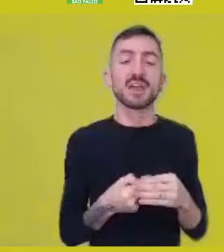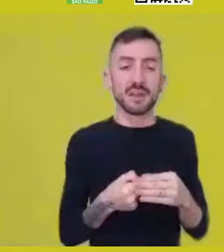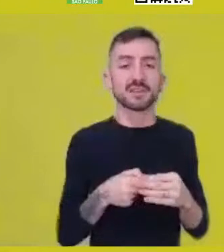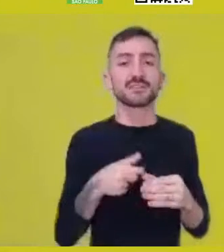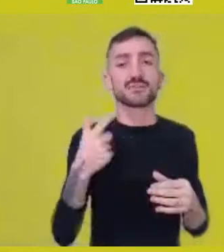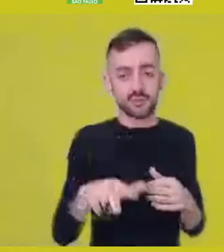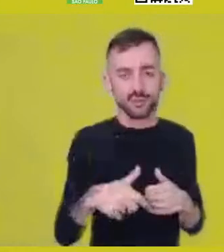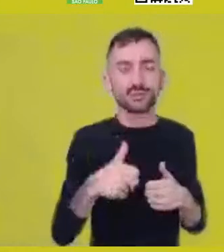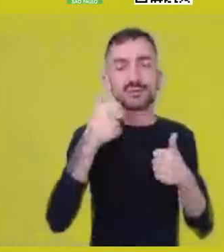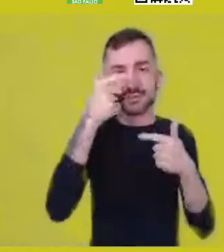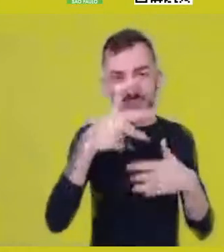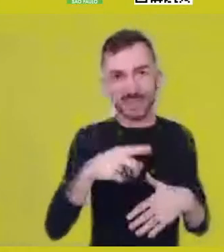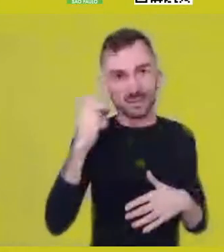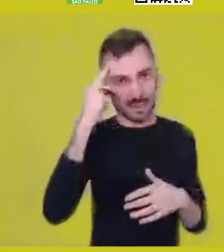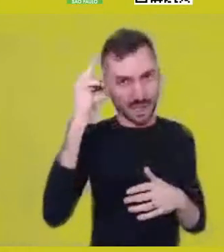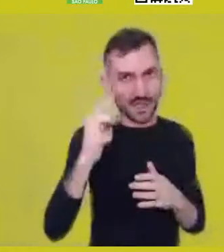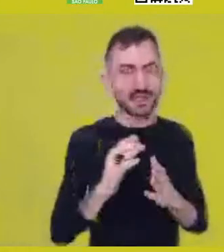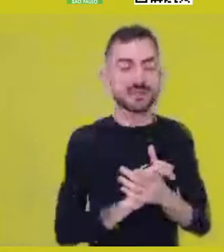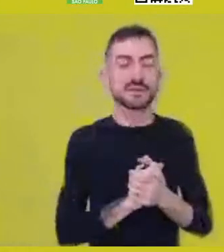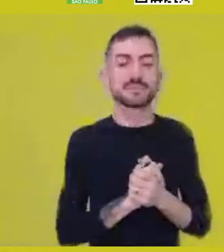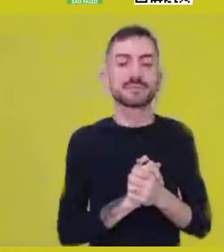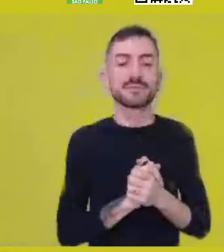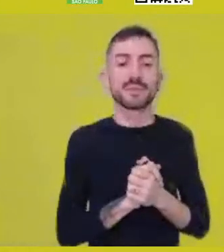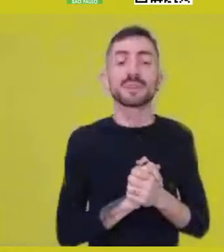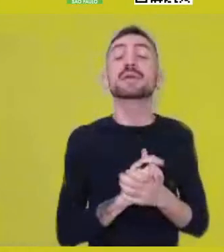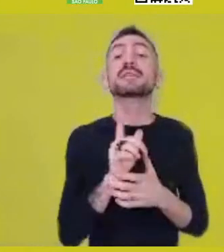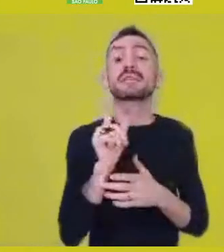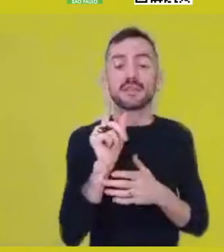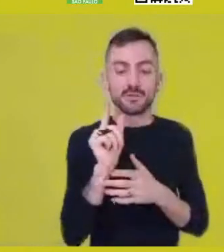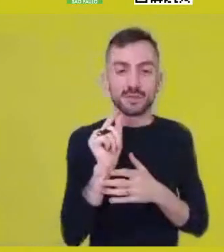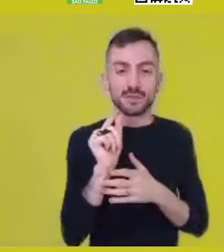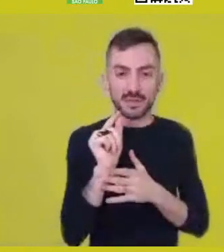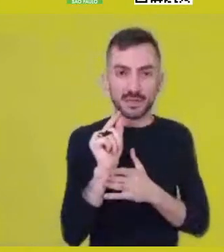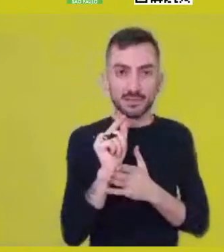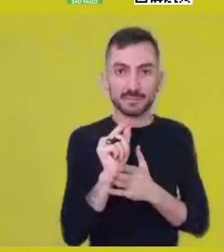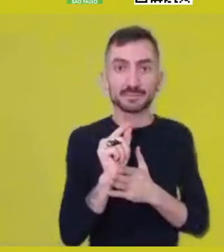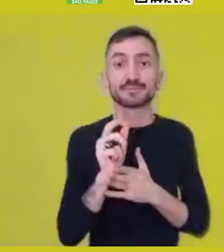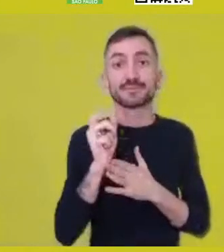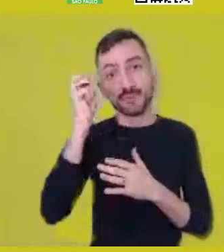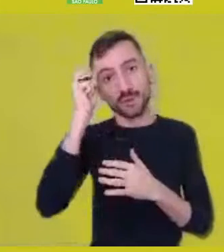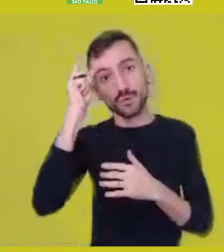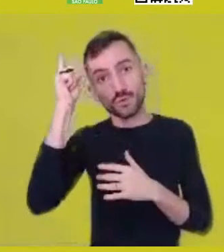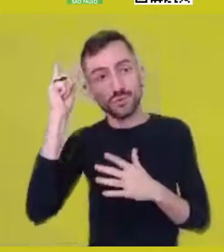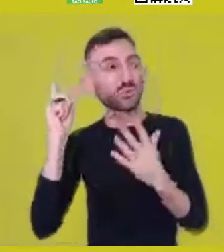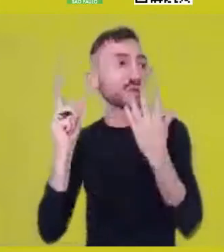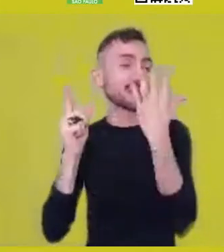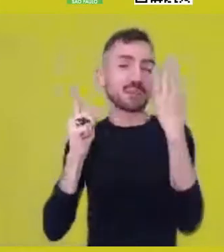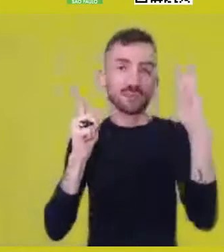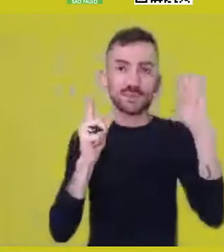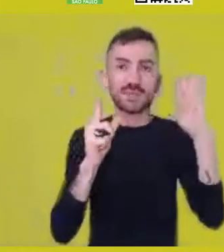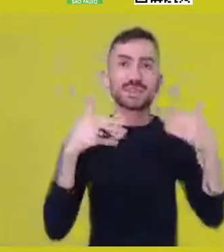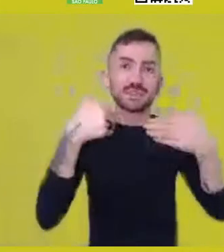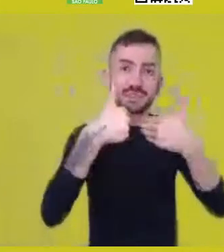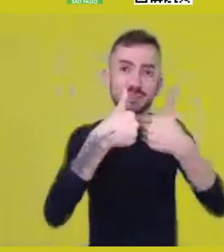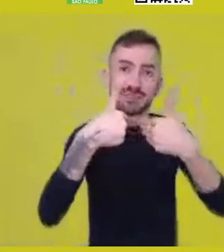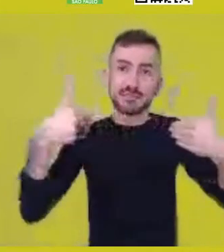that the cleavage between culture and nature doesn’t make sense here.